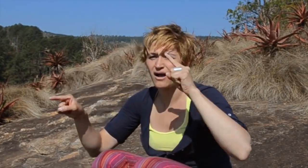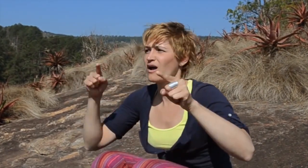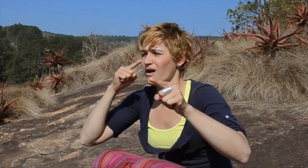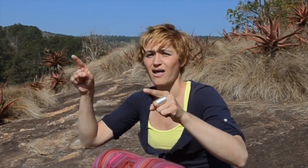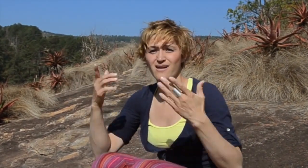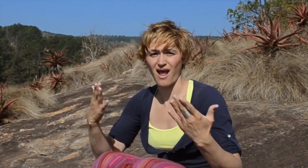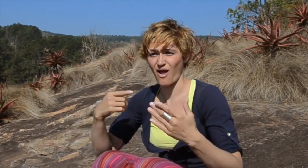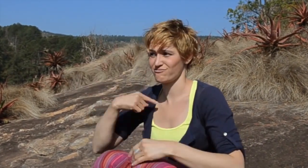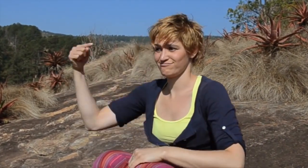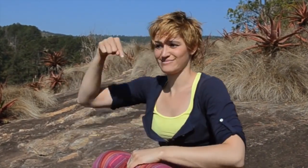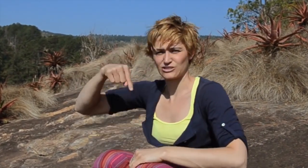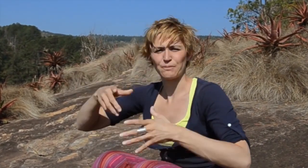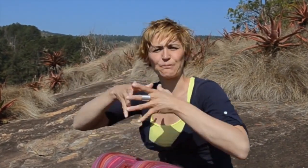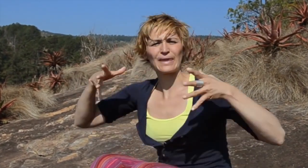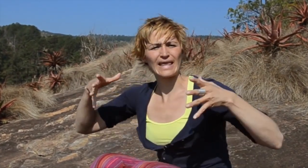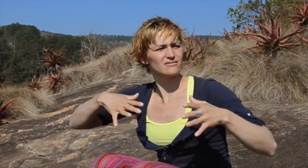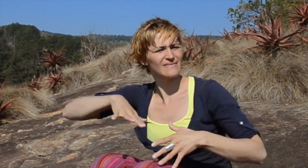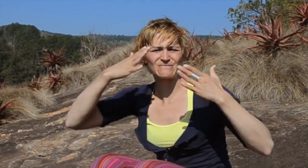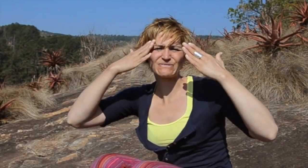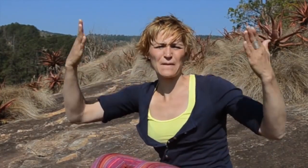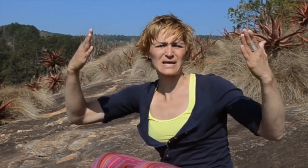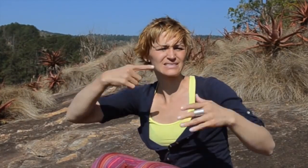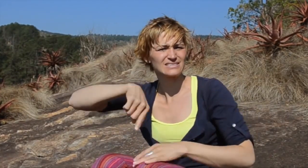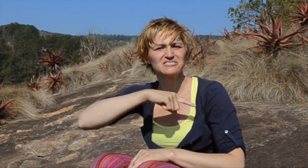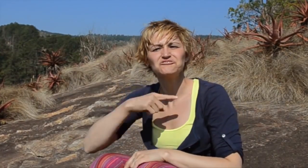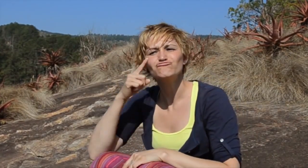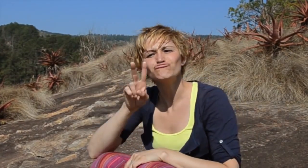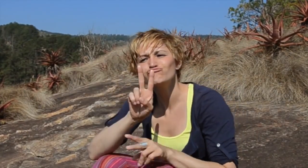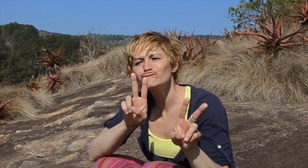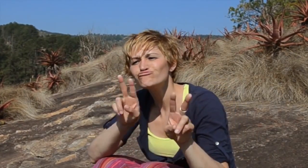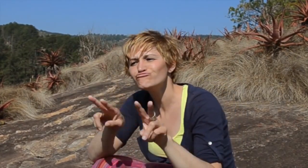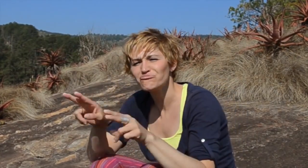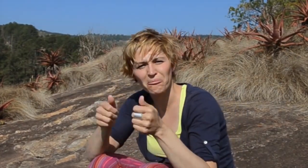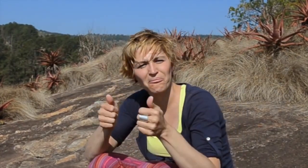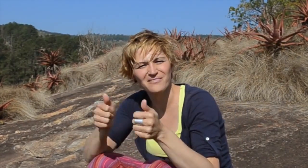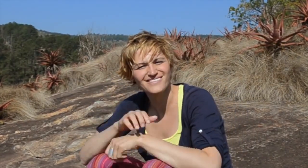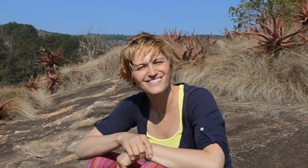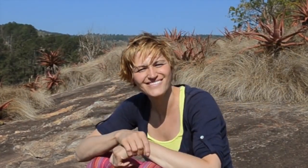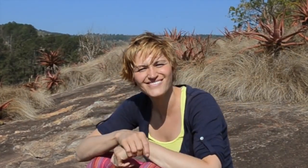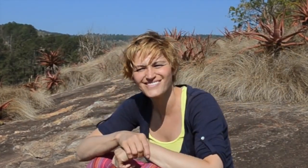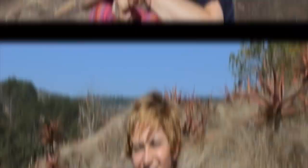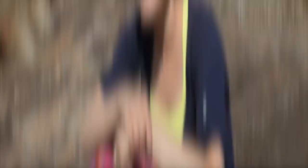This area is famous for the art and it’s a beautiful sight.